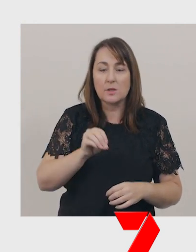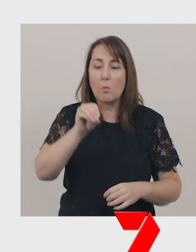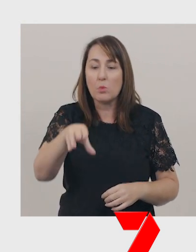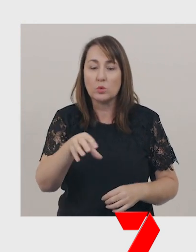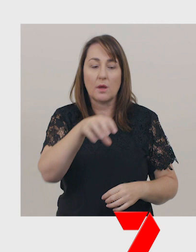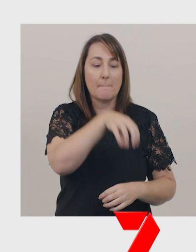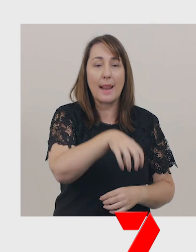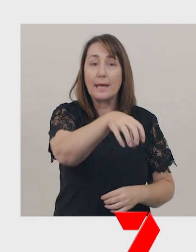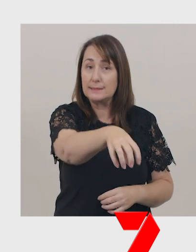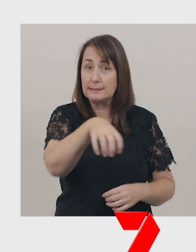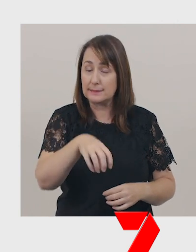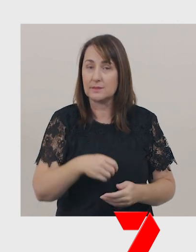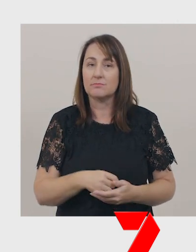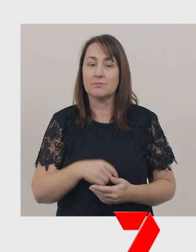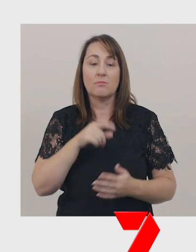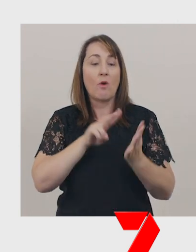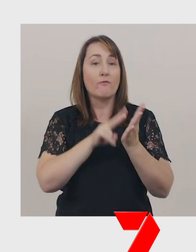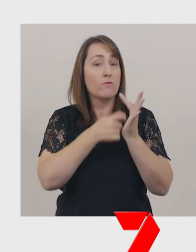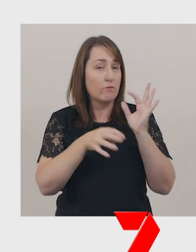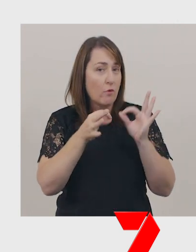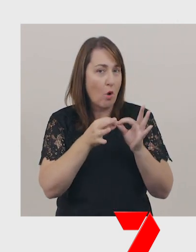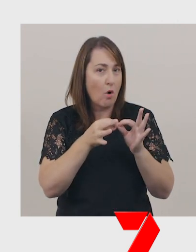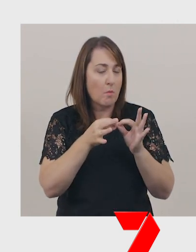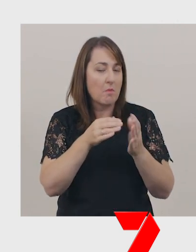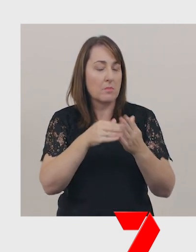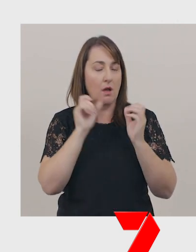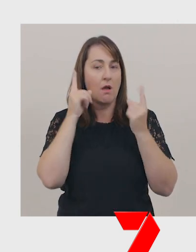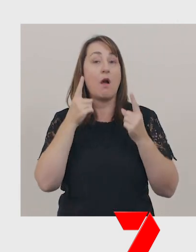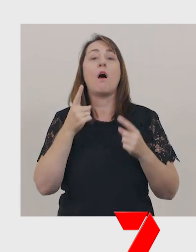These verbs help us to know that an action needs to be done.